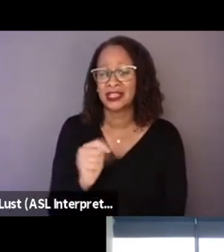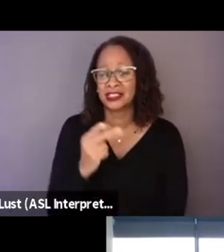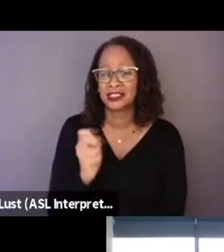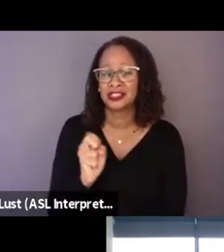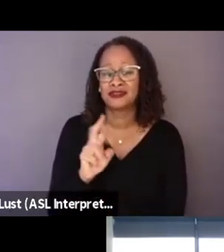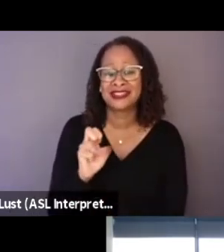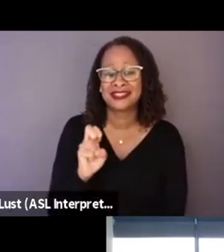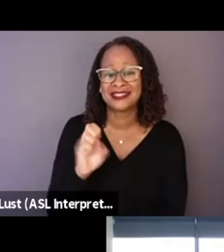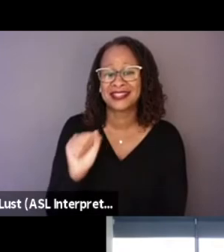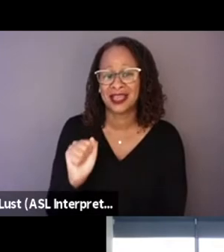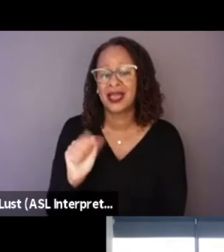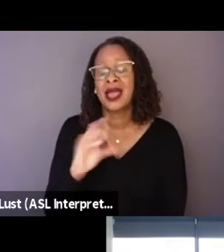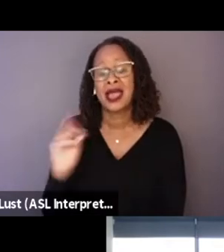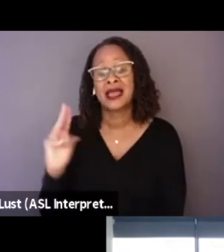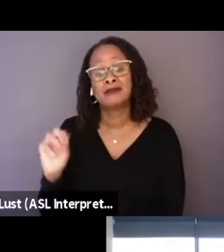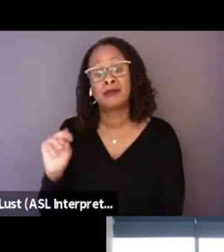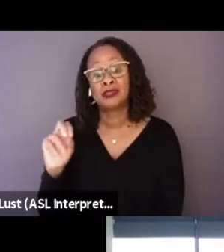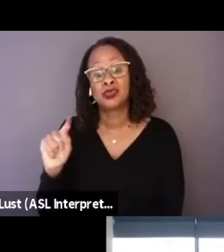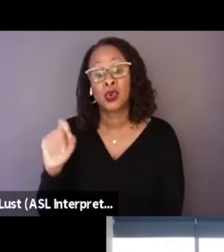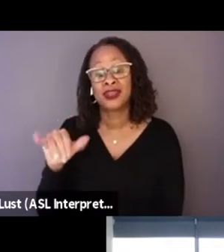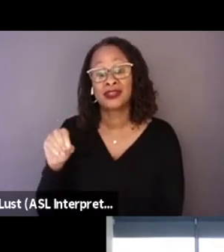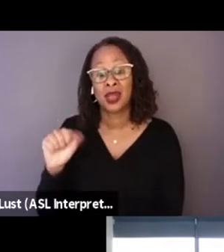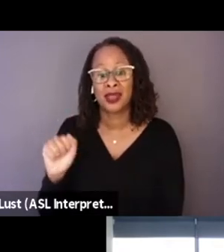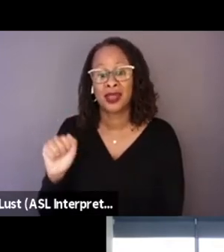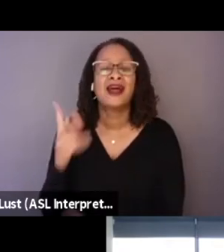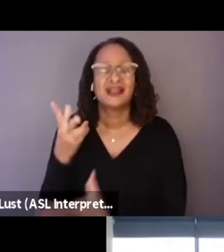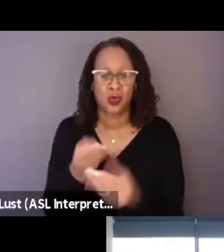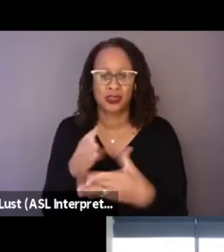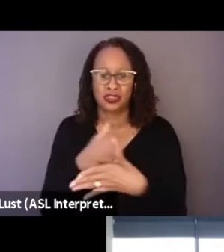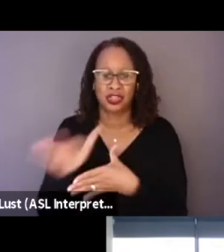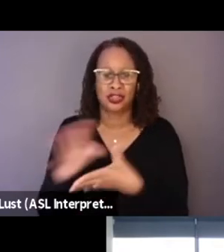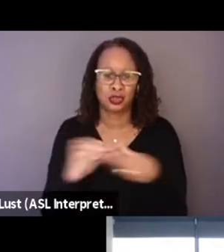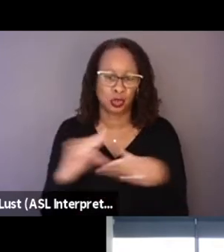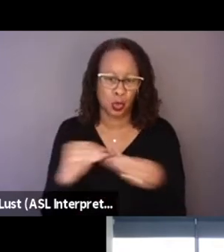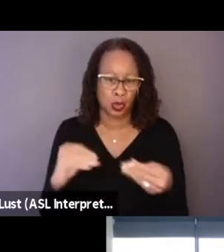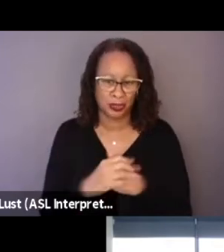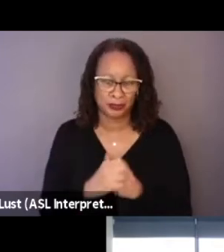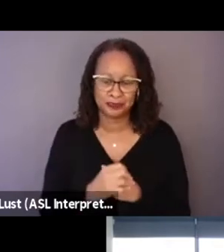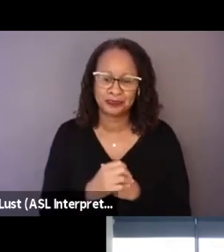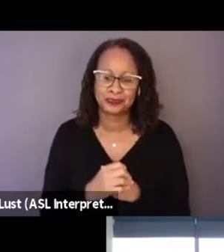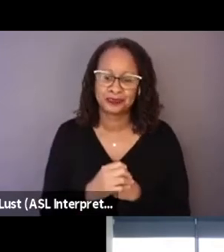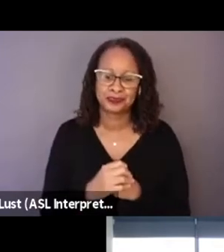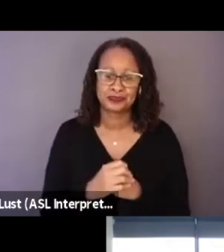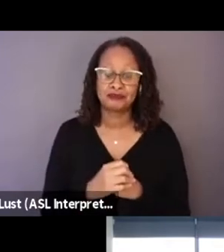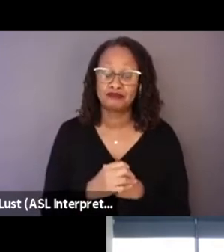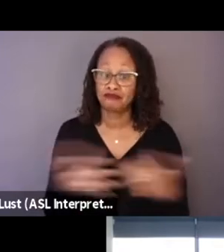They wanted to tell their story and, you know, it matched with our intention